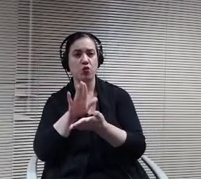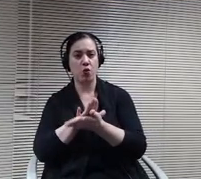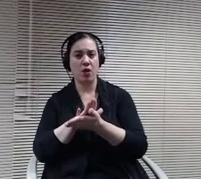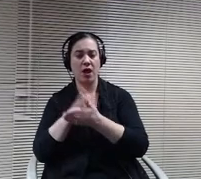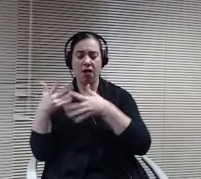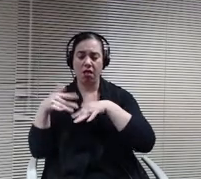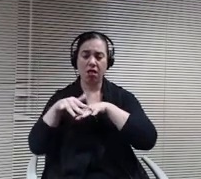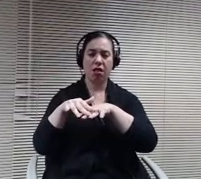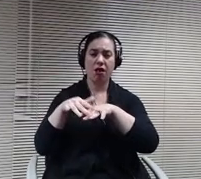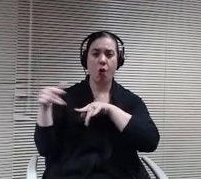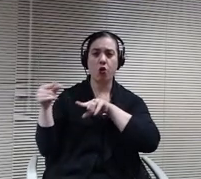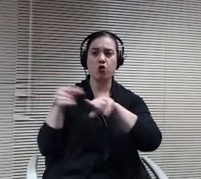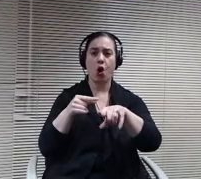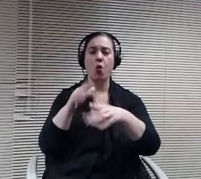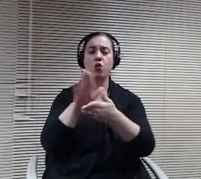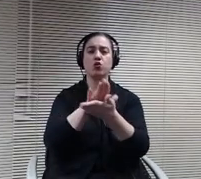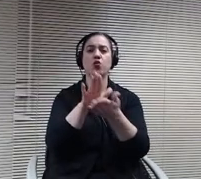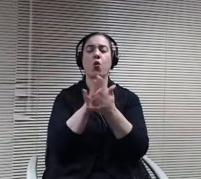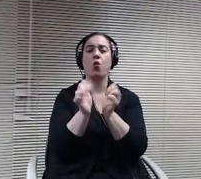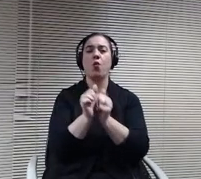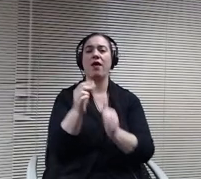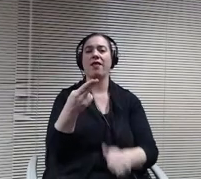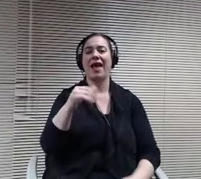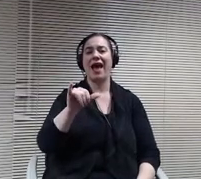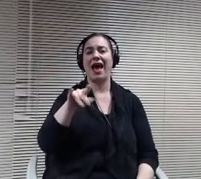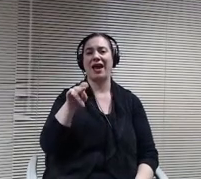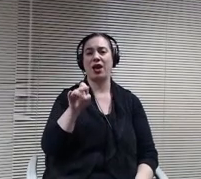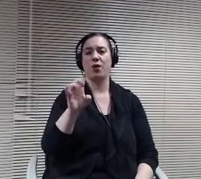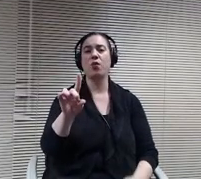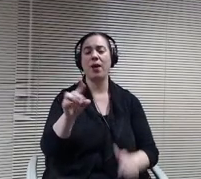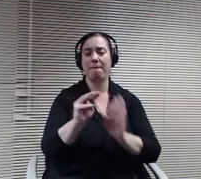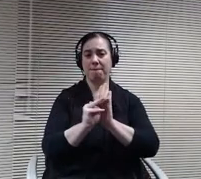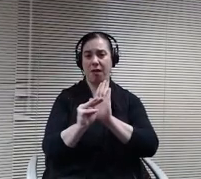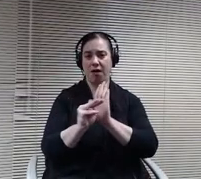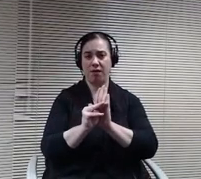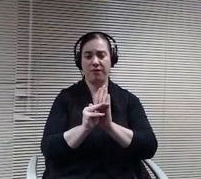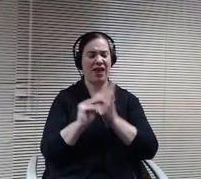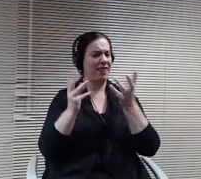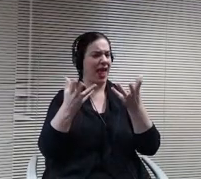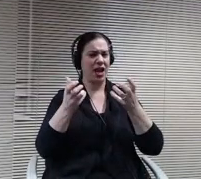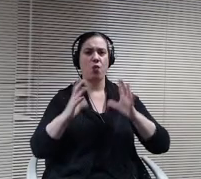They did not want to take up the final conclusions on our plan to